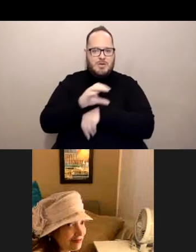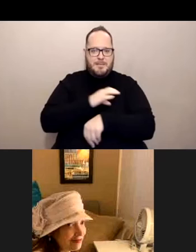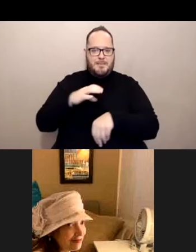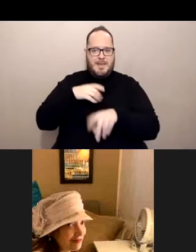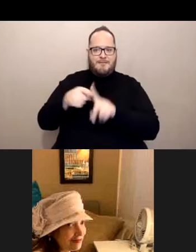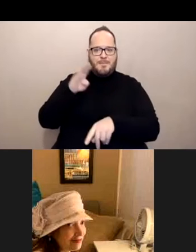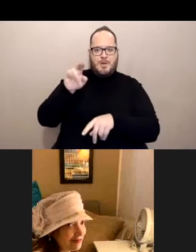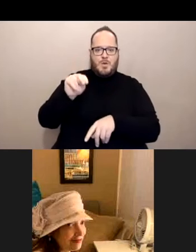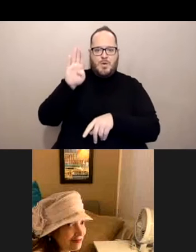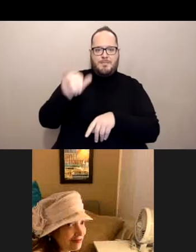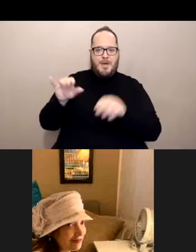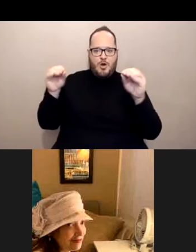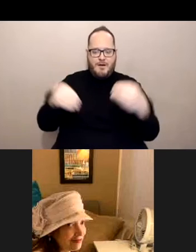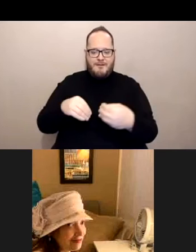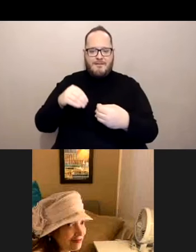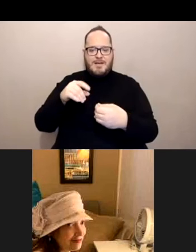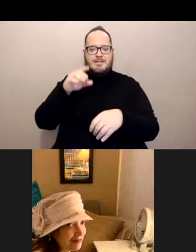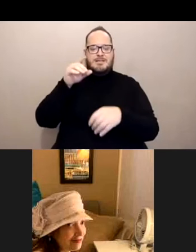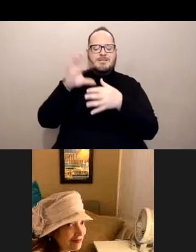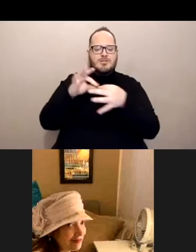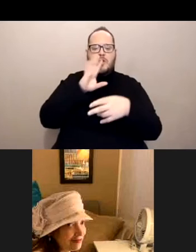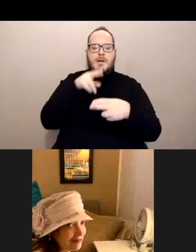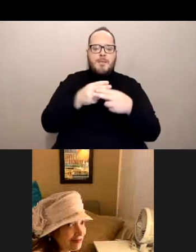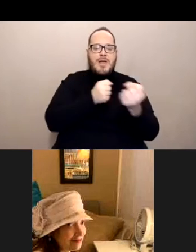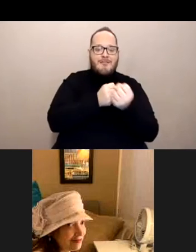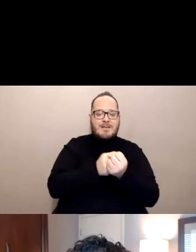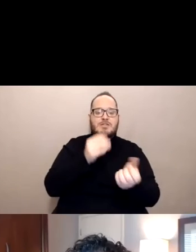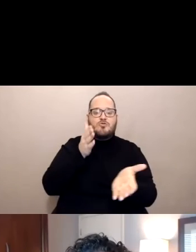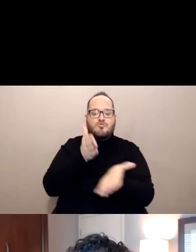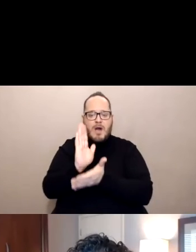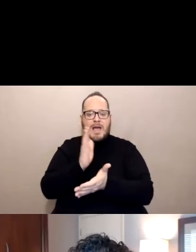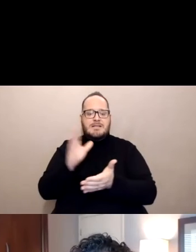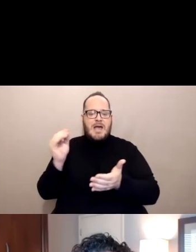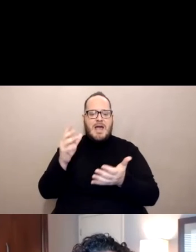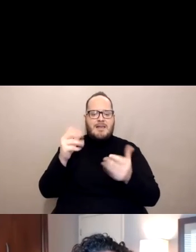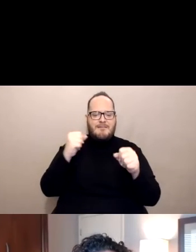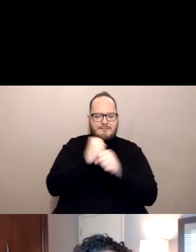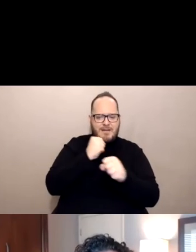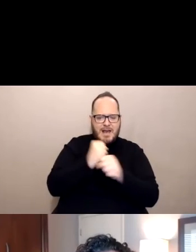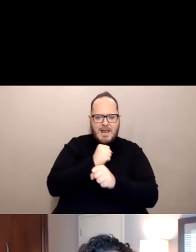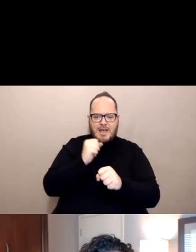knowing your rights, both acknowledging and fighting stigma and the power of lived experience.